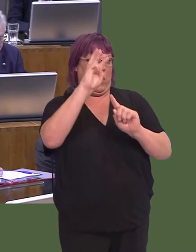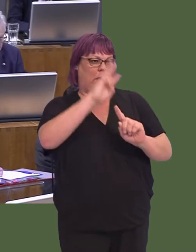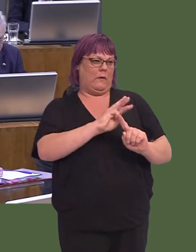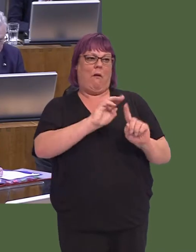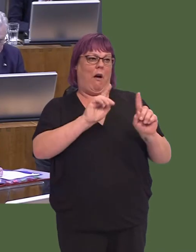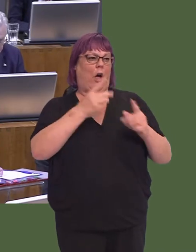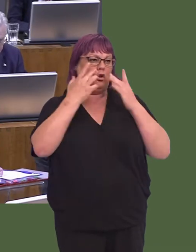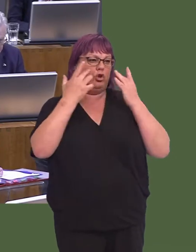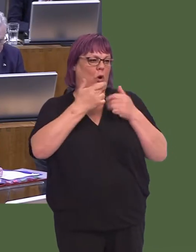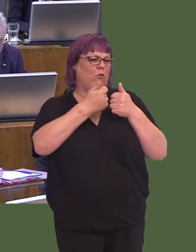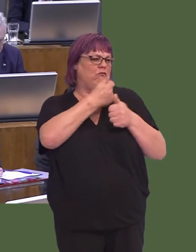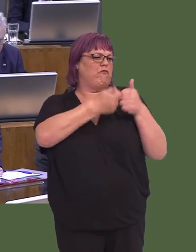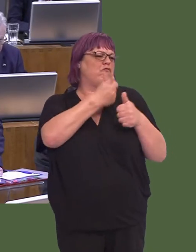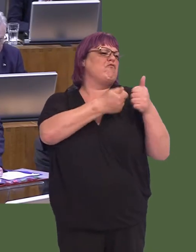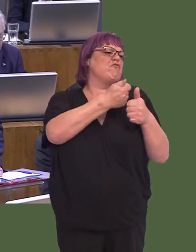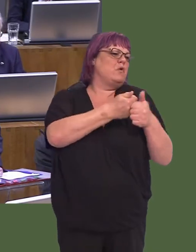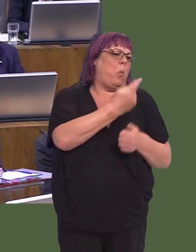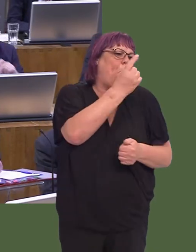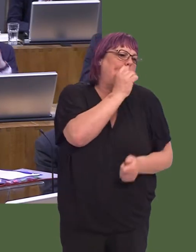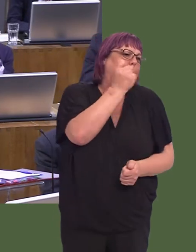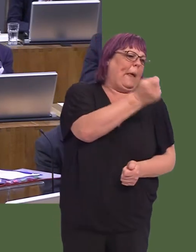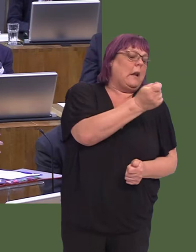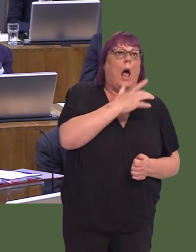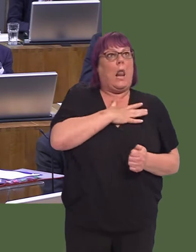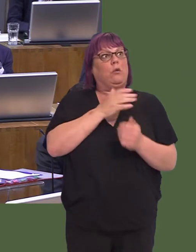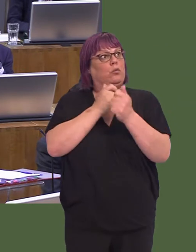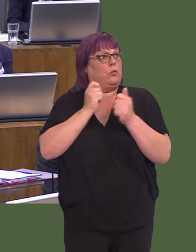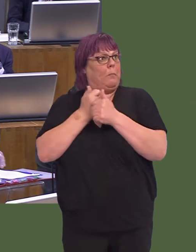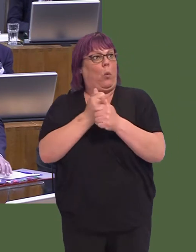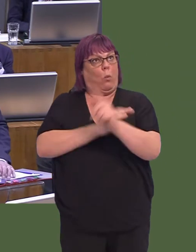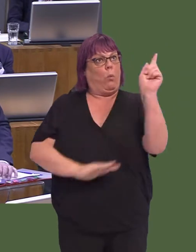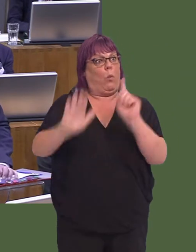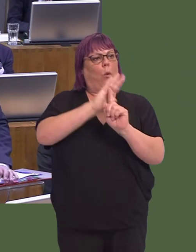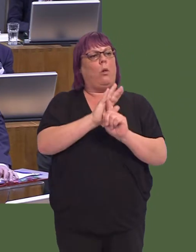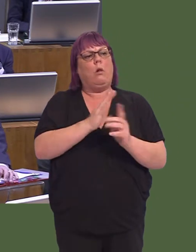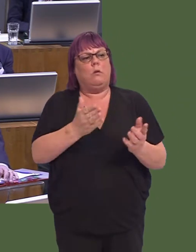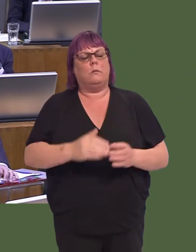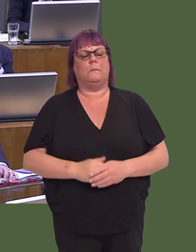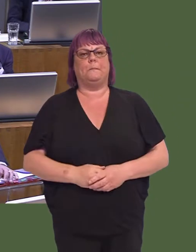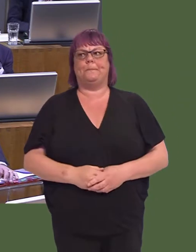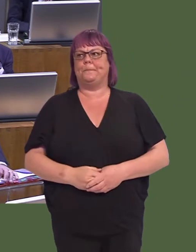careful in terms of showing favouritism to any particular bid. We would like to be supporting all of them, of course.